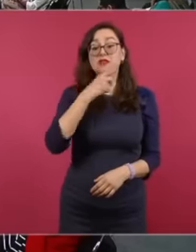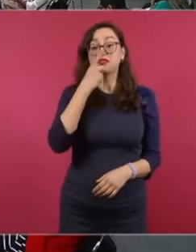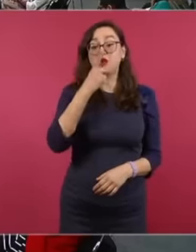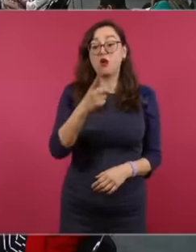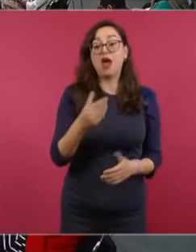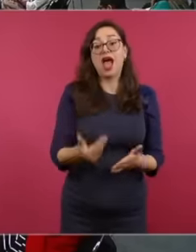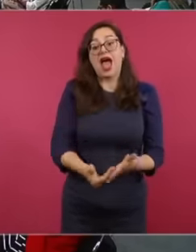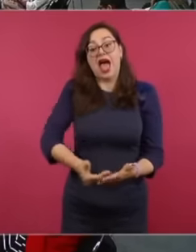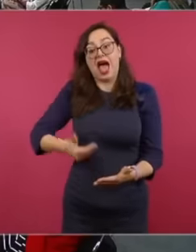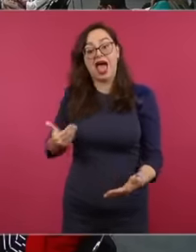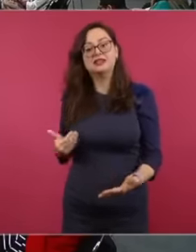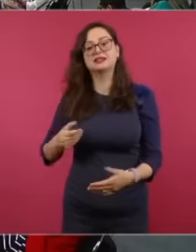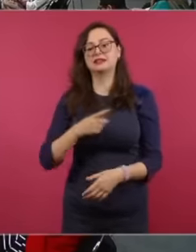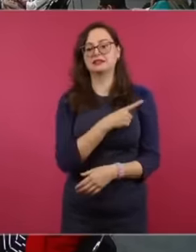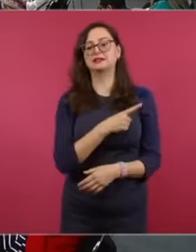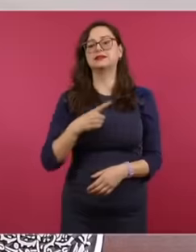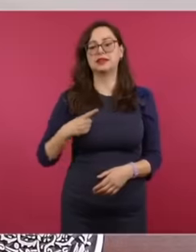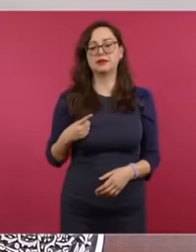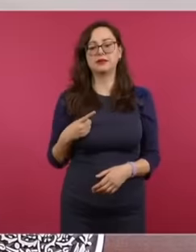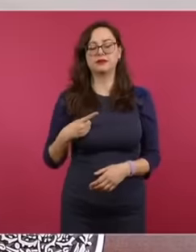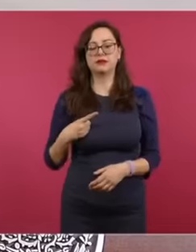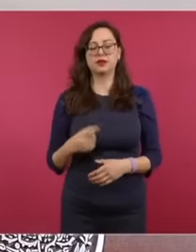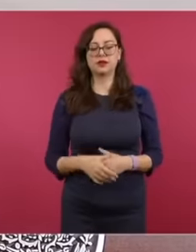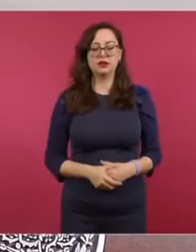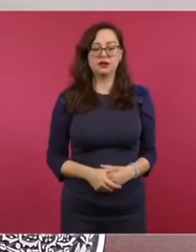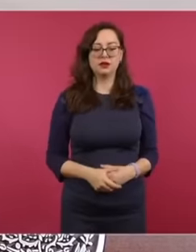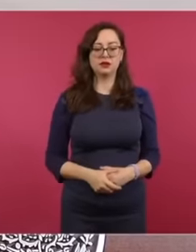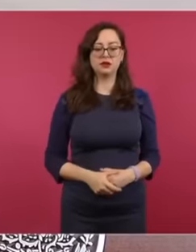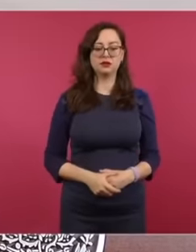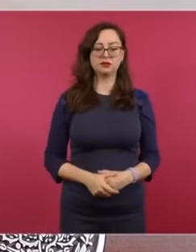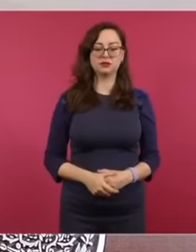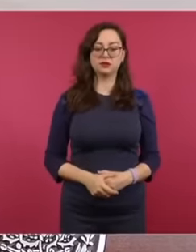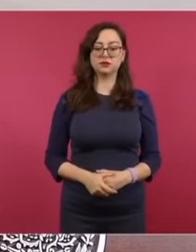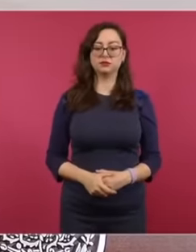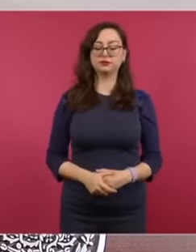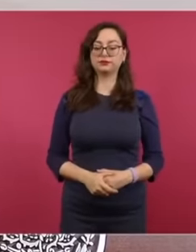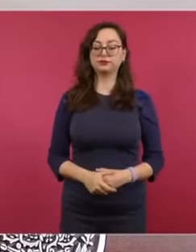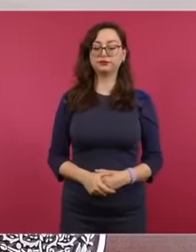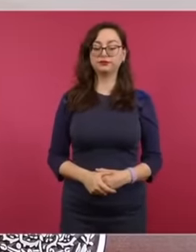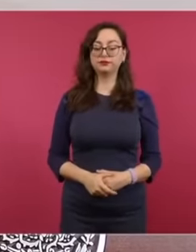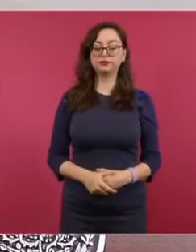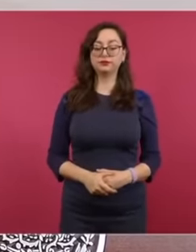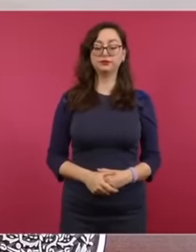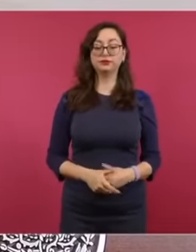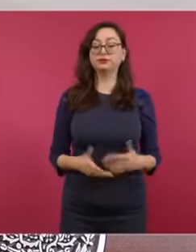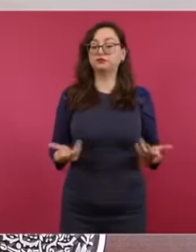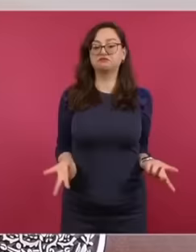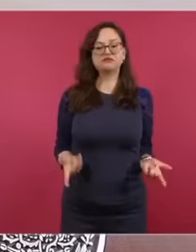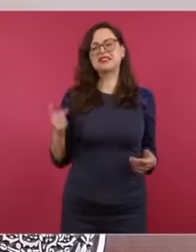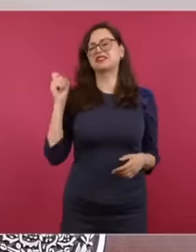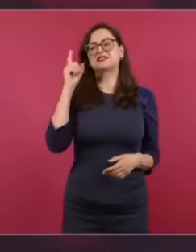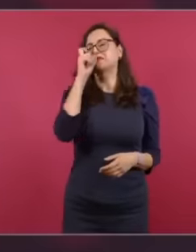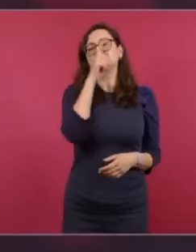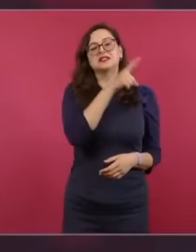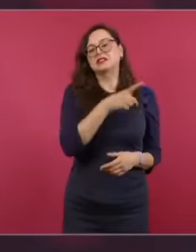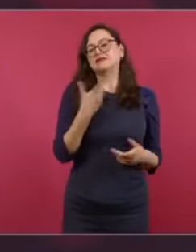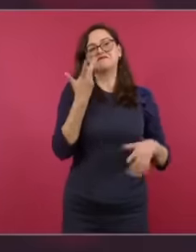which is why people get confused. It is very difficult for it to be understood in the United States. Because